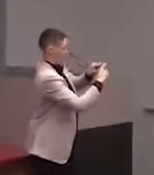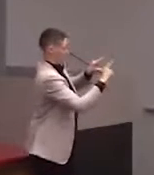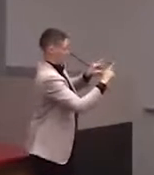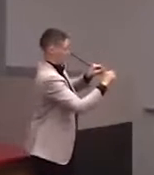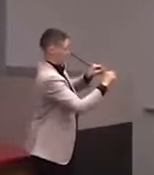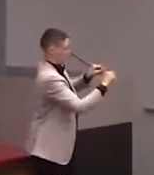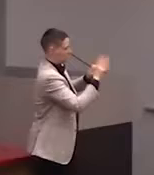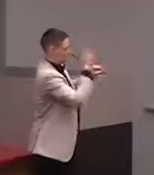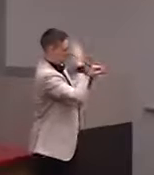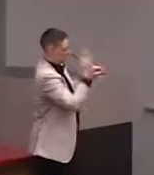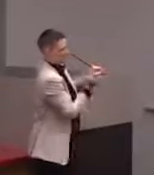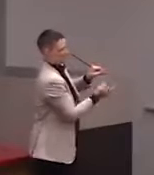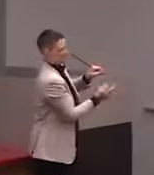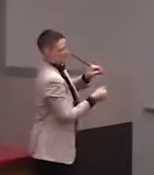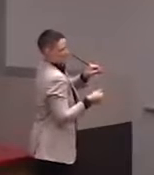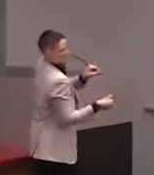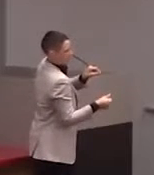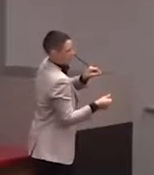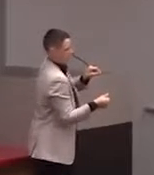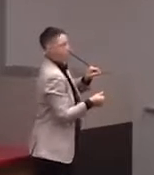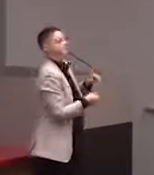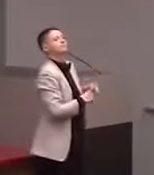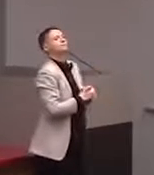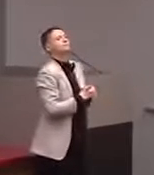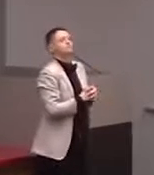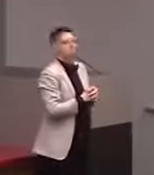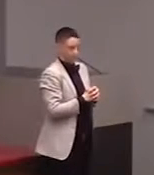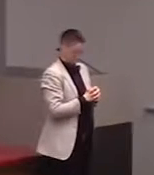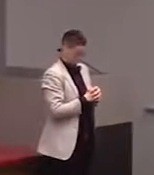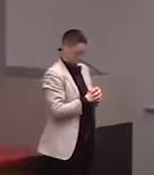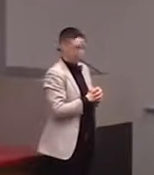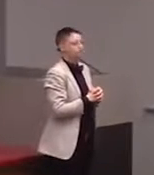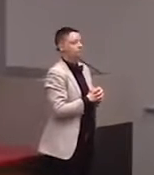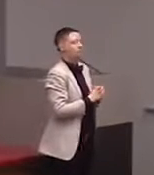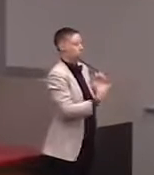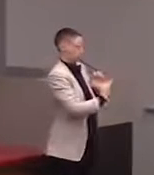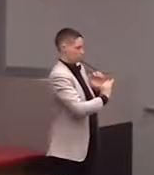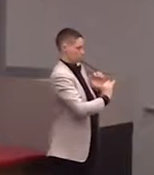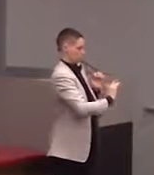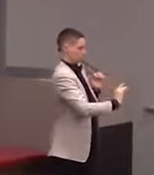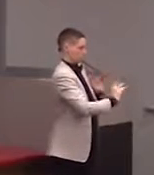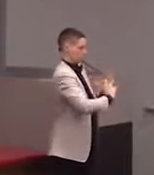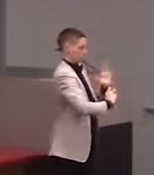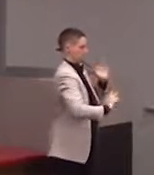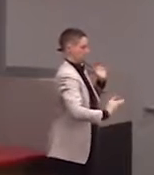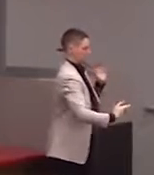on the accessible signal, and then you would push the button to cross the street and then you could look